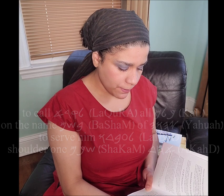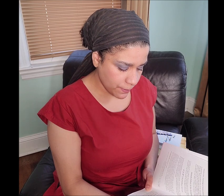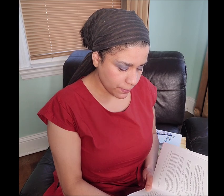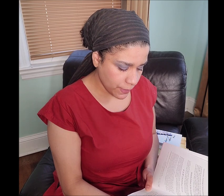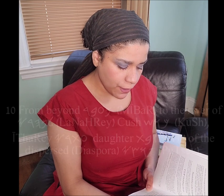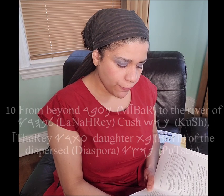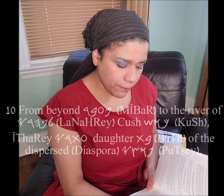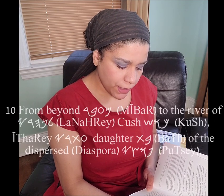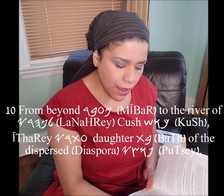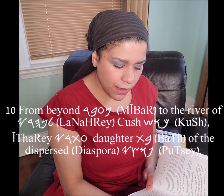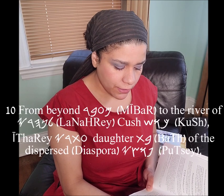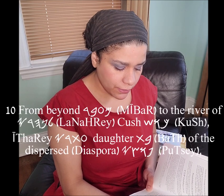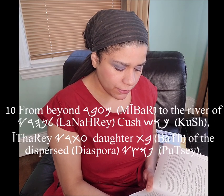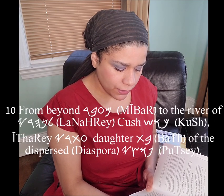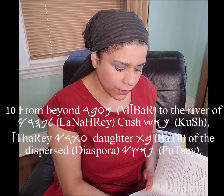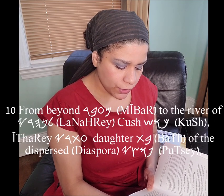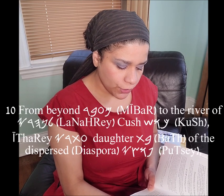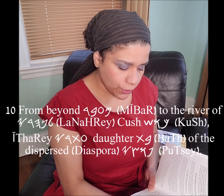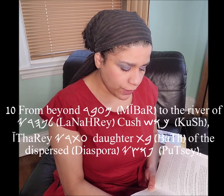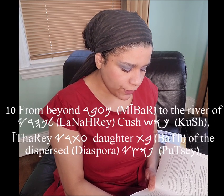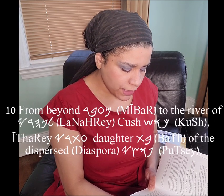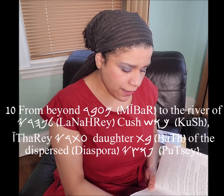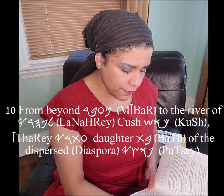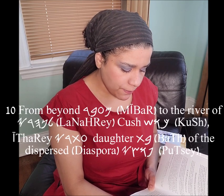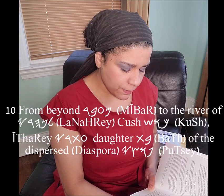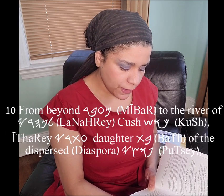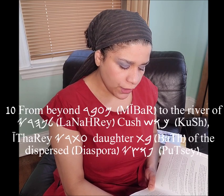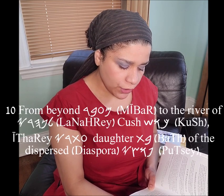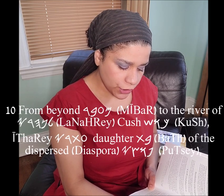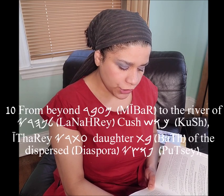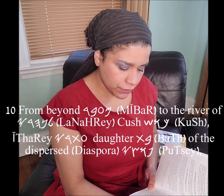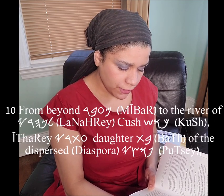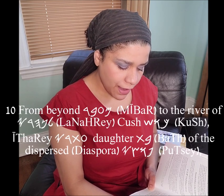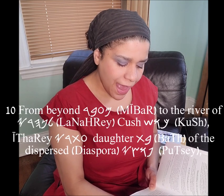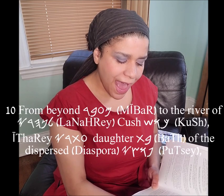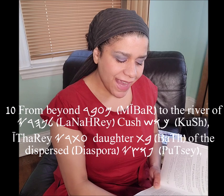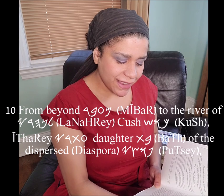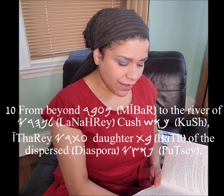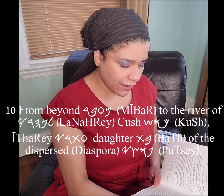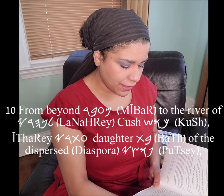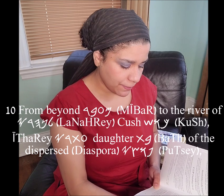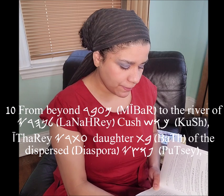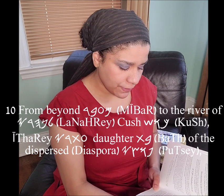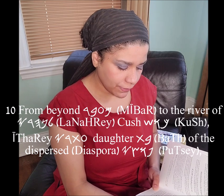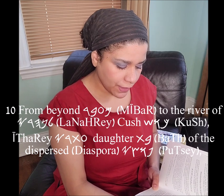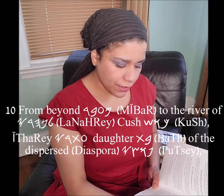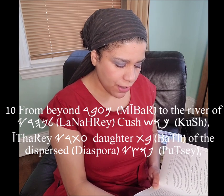one, from beyond, to the rivers of Cush, Itharey